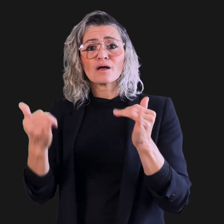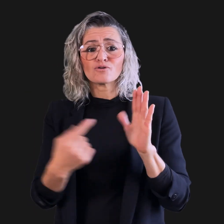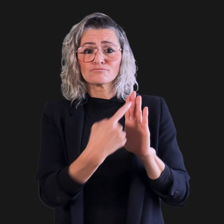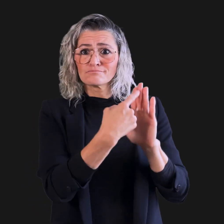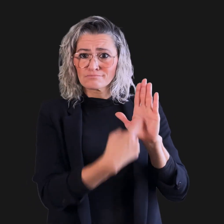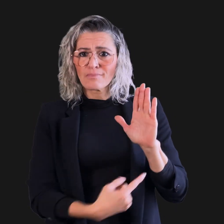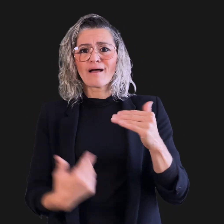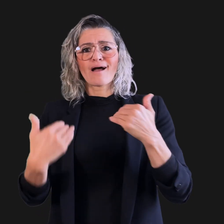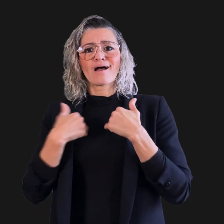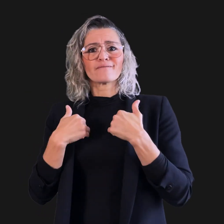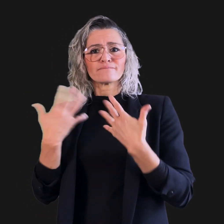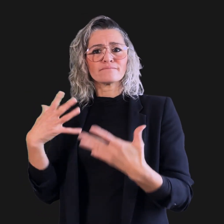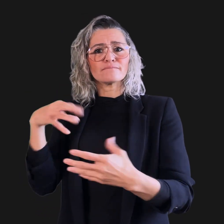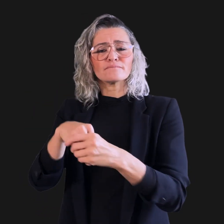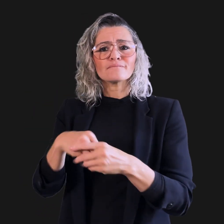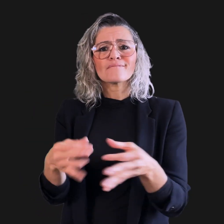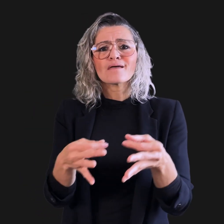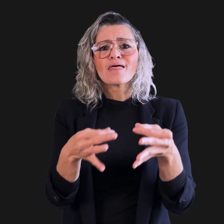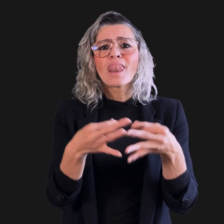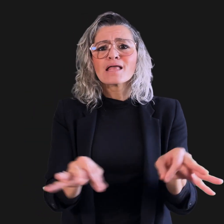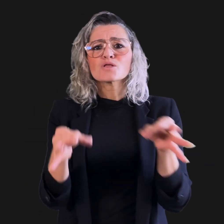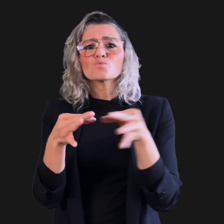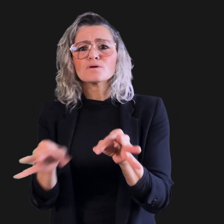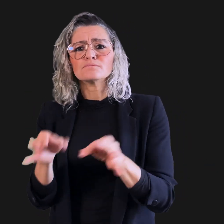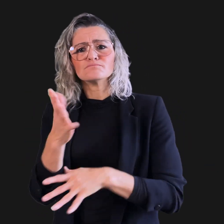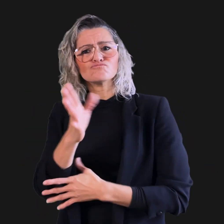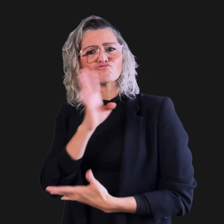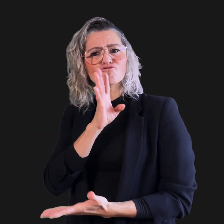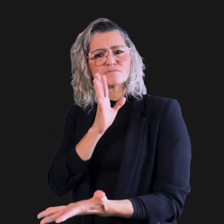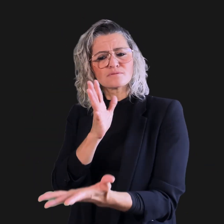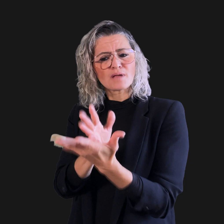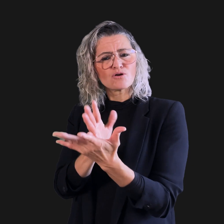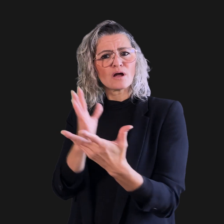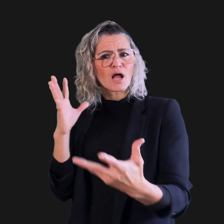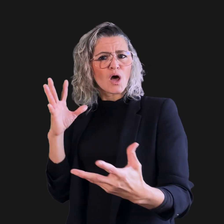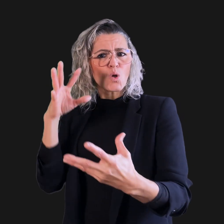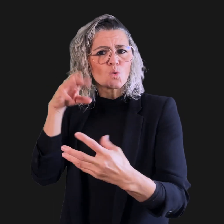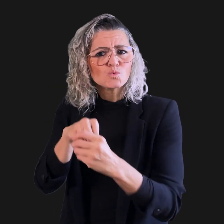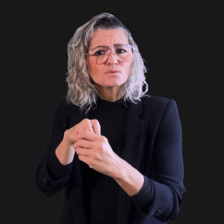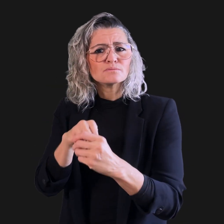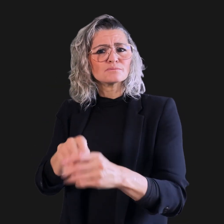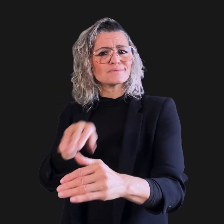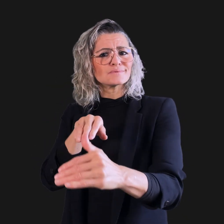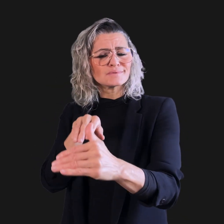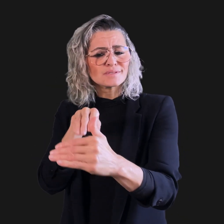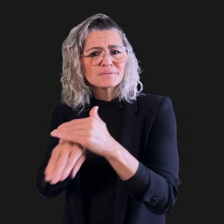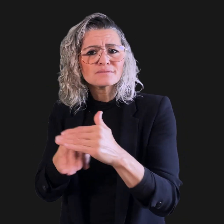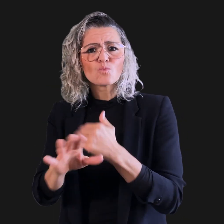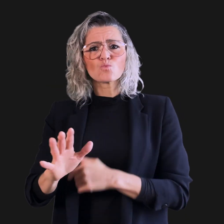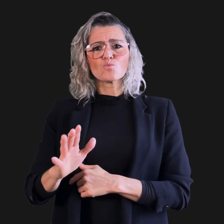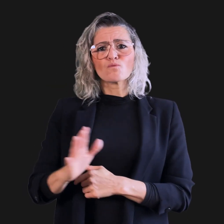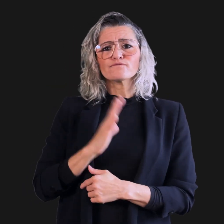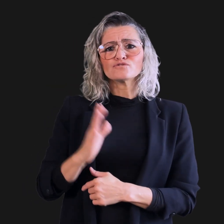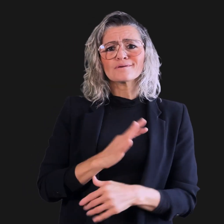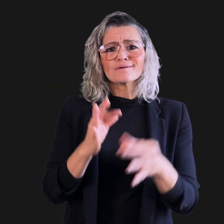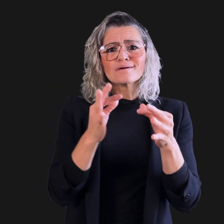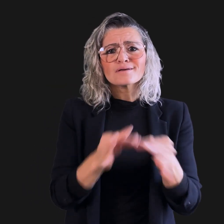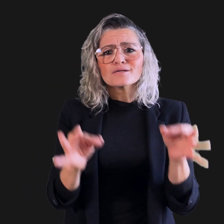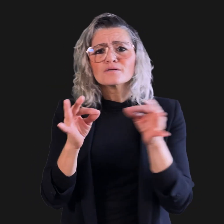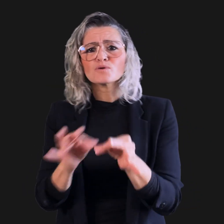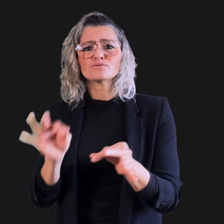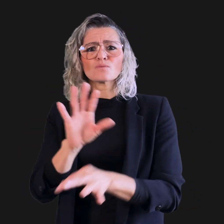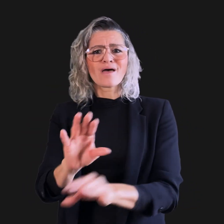They now include language around inclusion, accessibility, official languages,